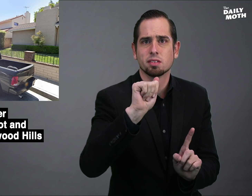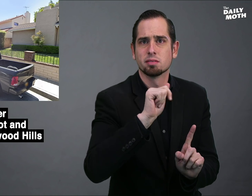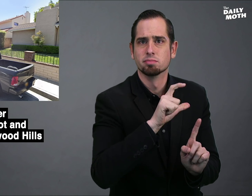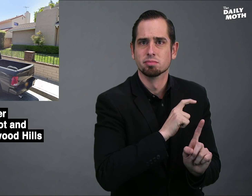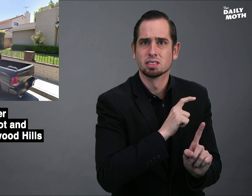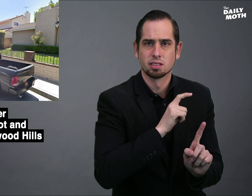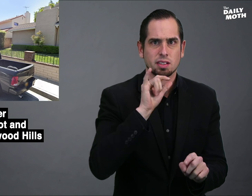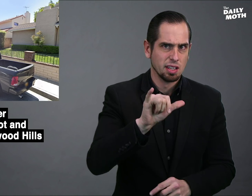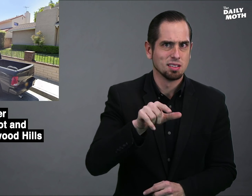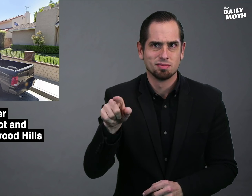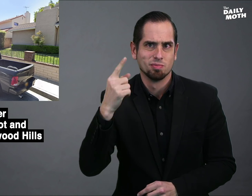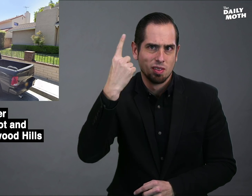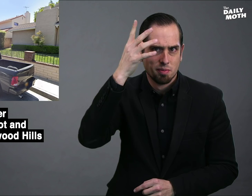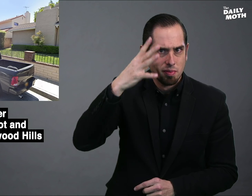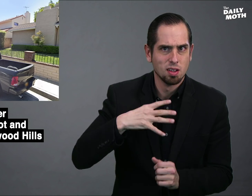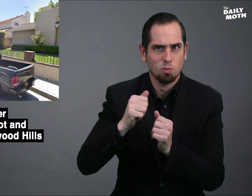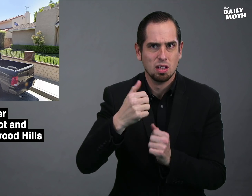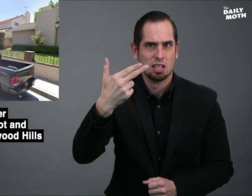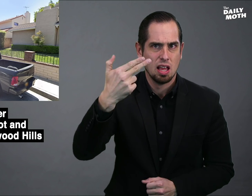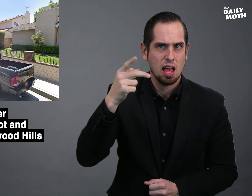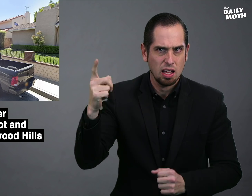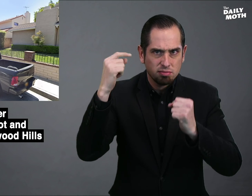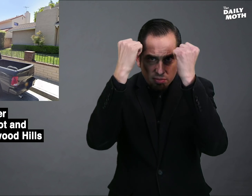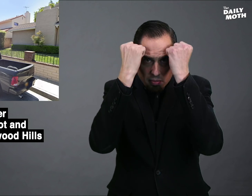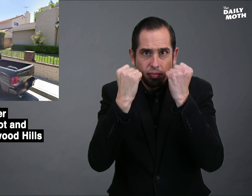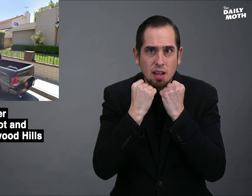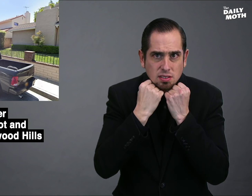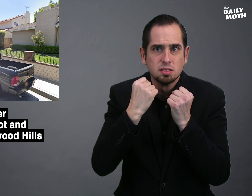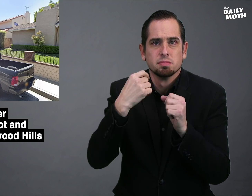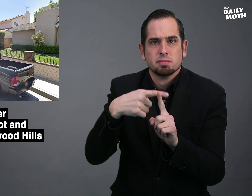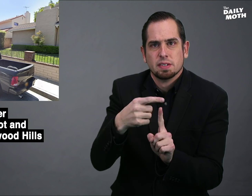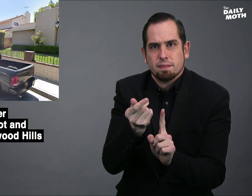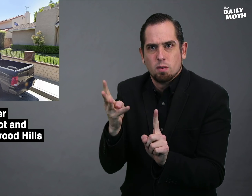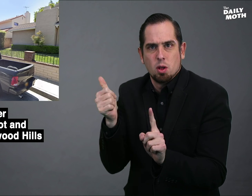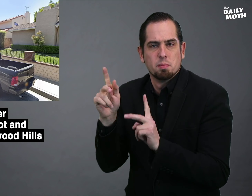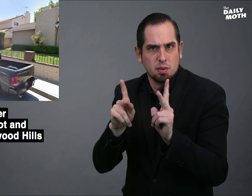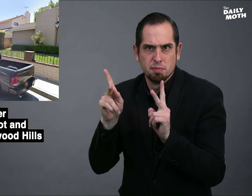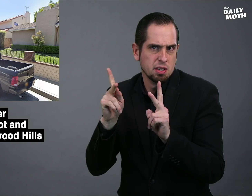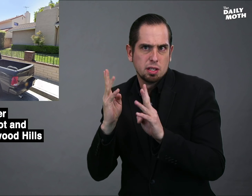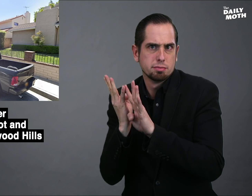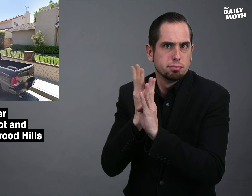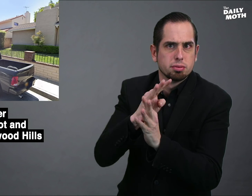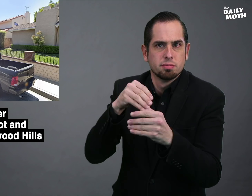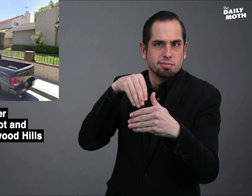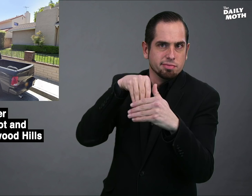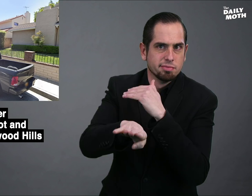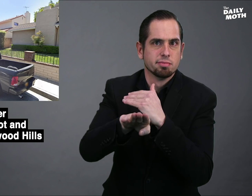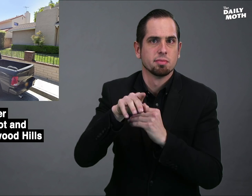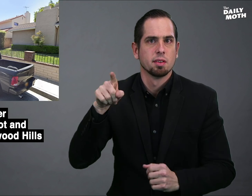the LAPD that a masked gunman and several others entered